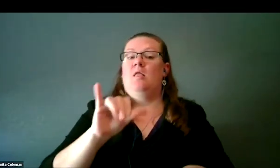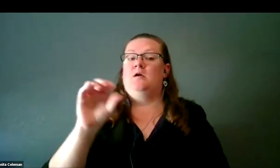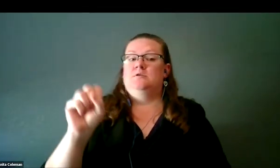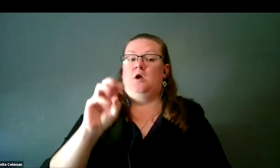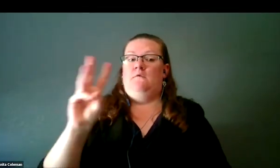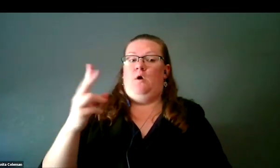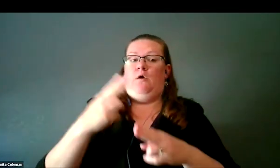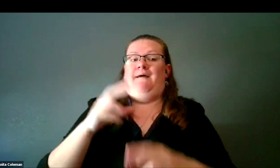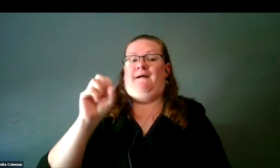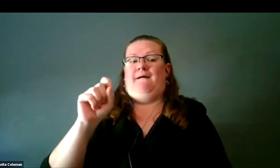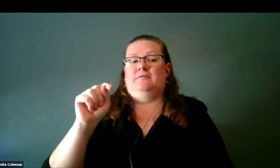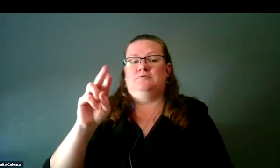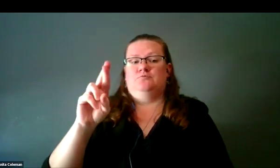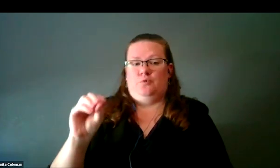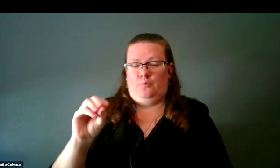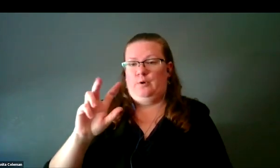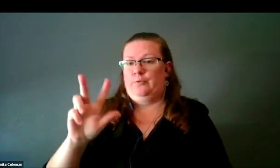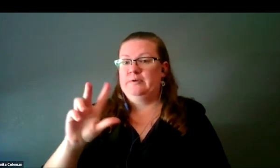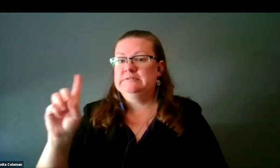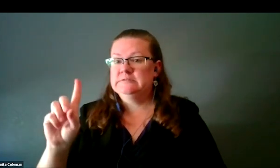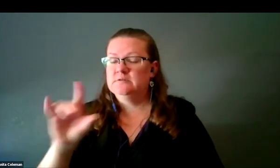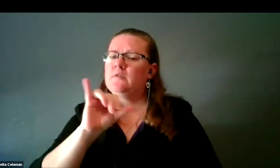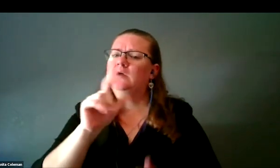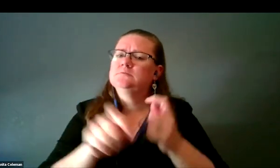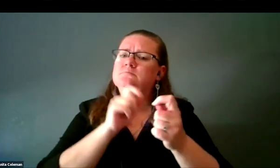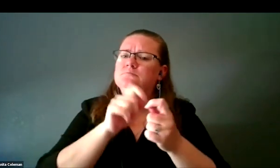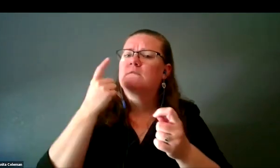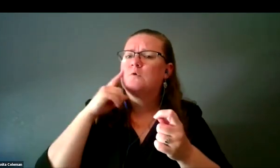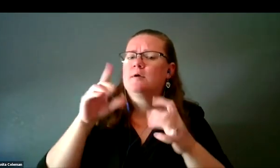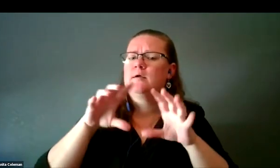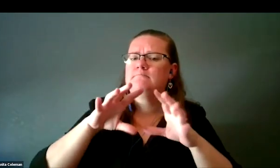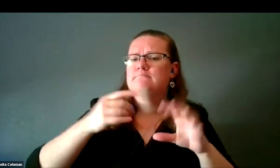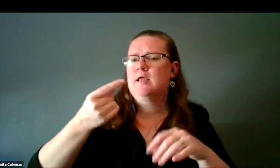which we primarily use for the galaxies. It does auto assignment of the textures.